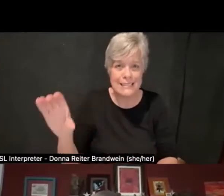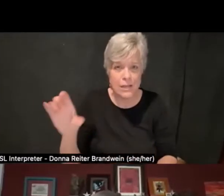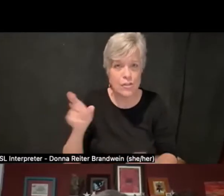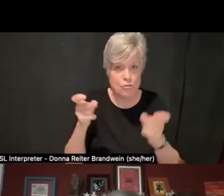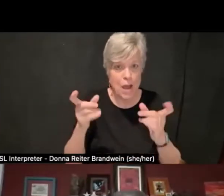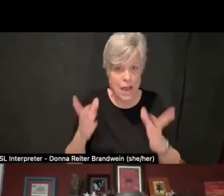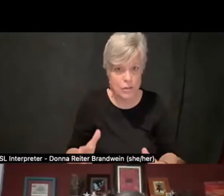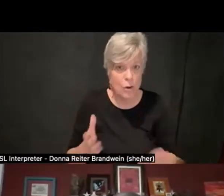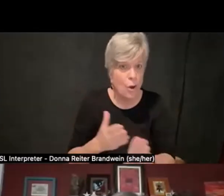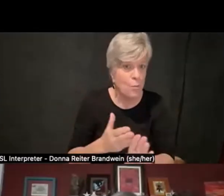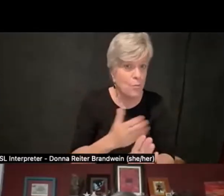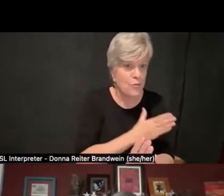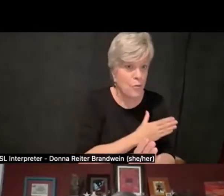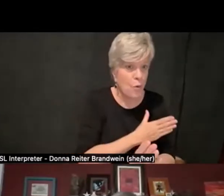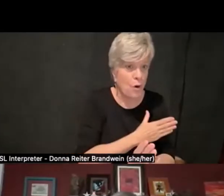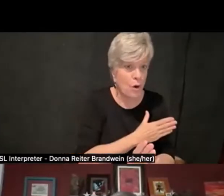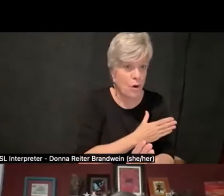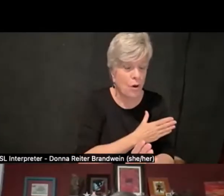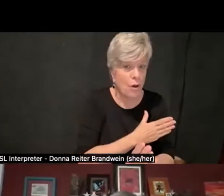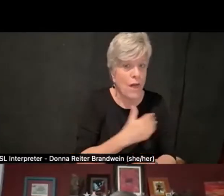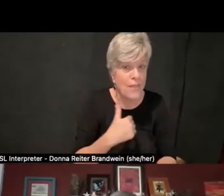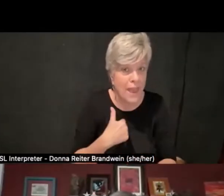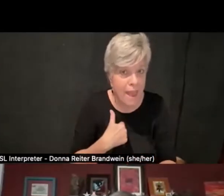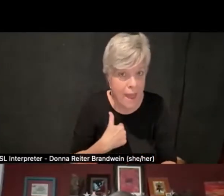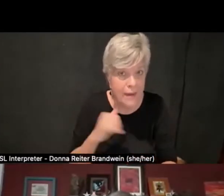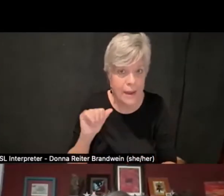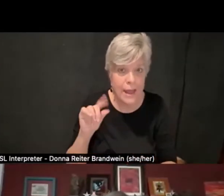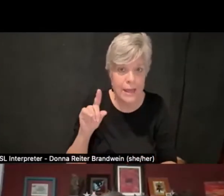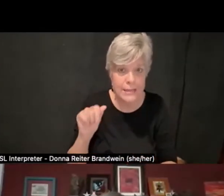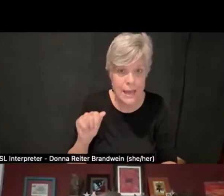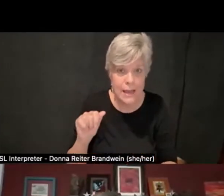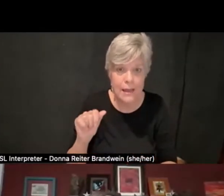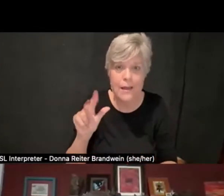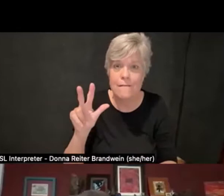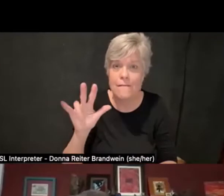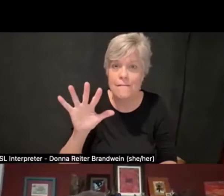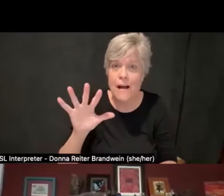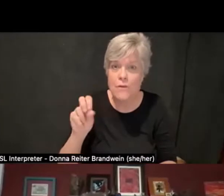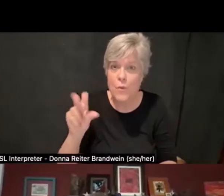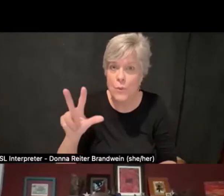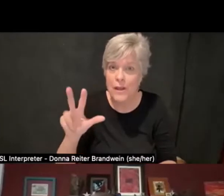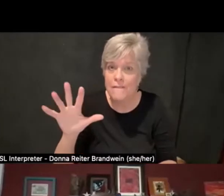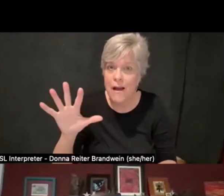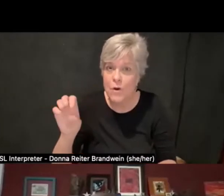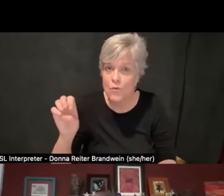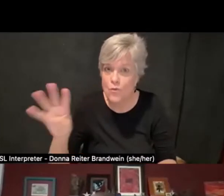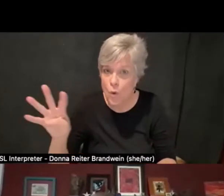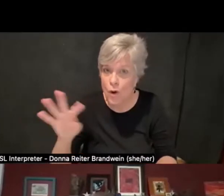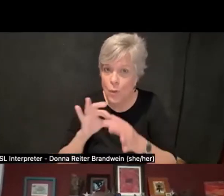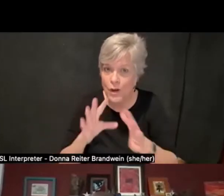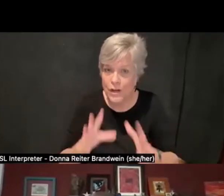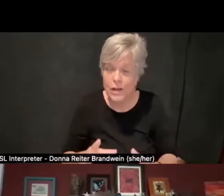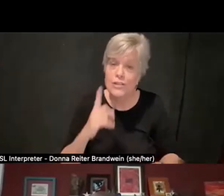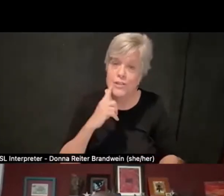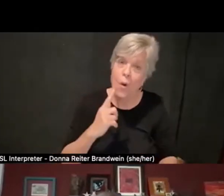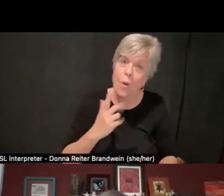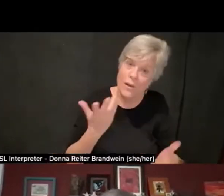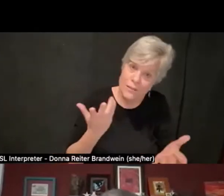before they had an ADA/503/504 Coordinator. And so what often happened is that I, in my role as the founding director,